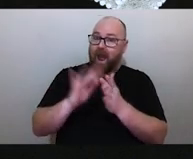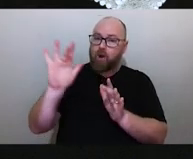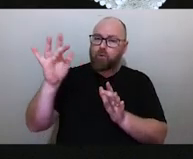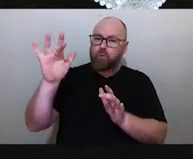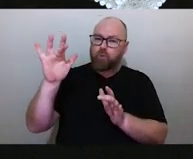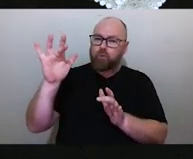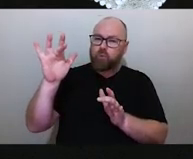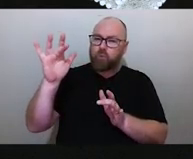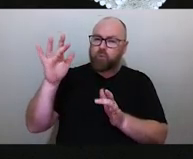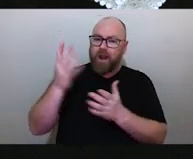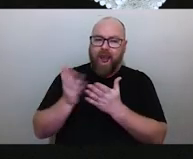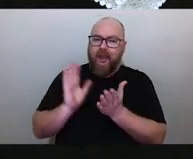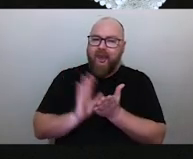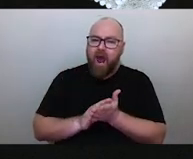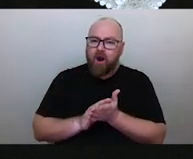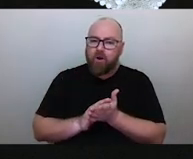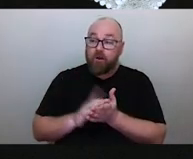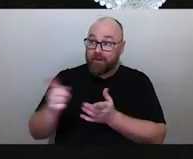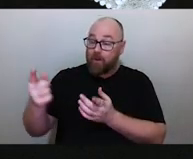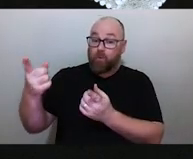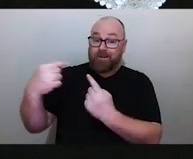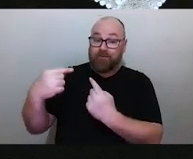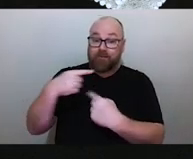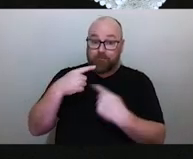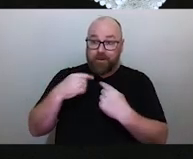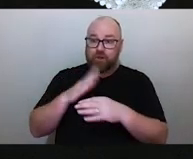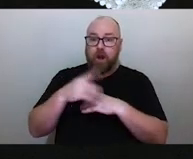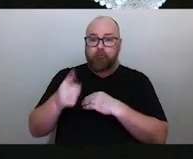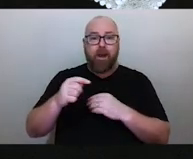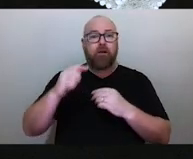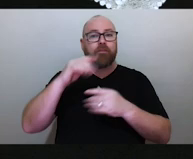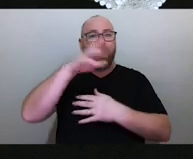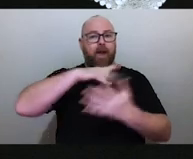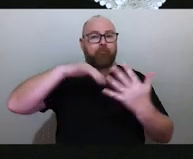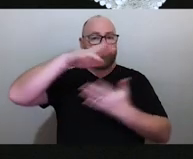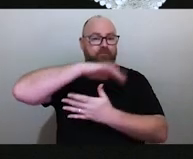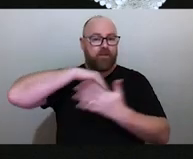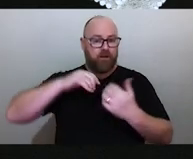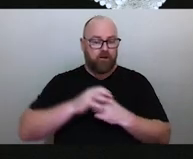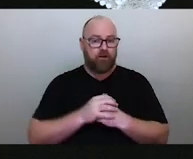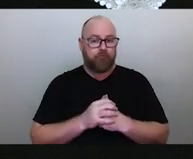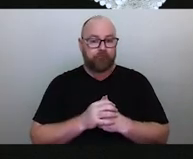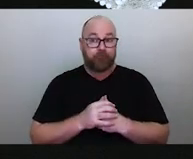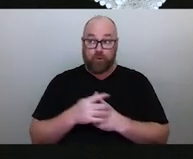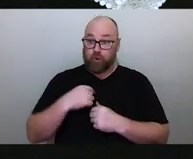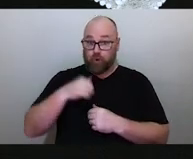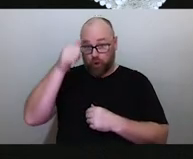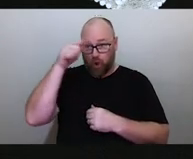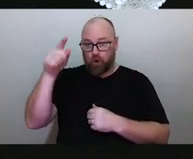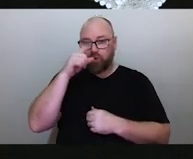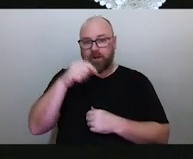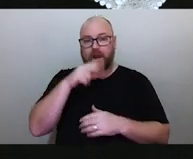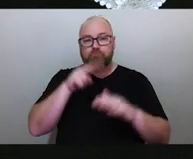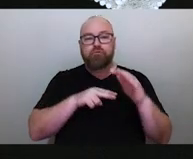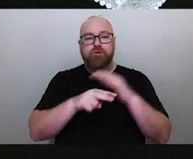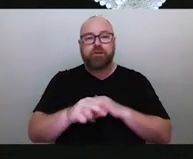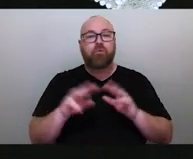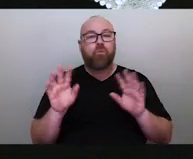they will tell you things about the atmosphere. If you know things about the atmosphere, you can use that to predict weather and seasonal change.